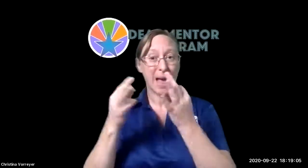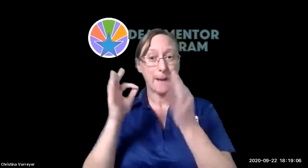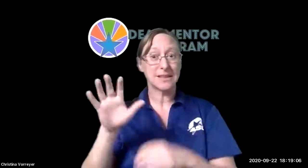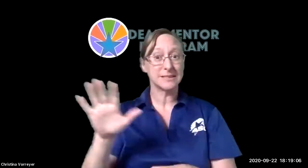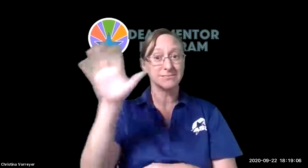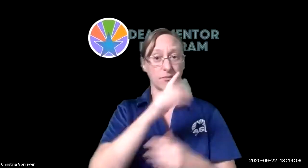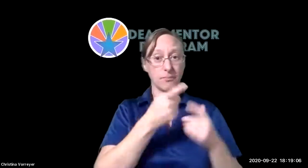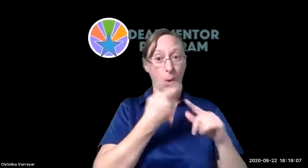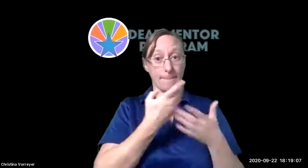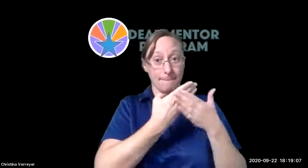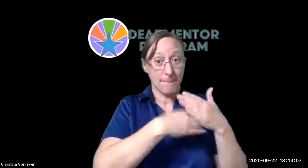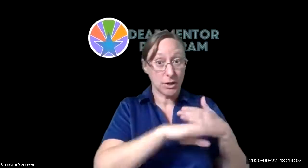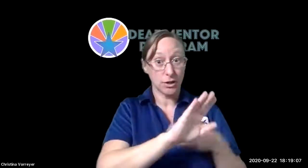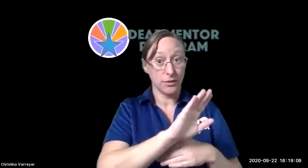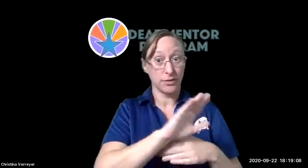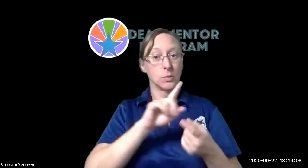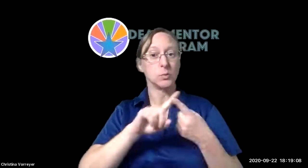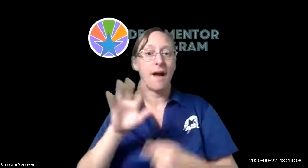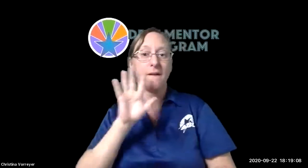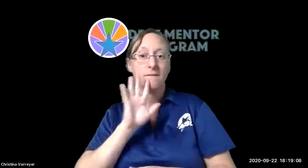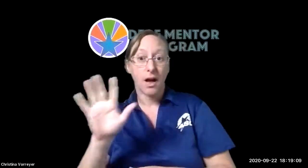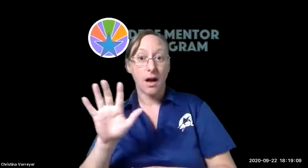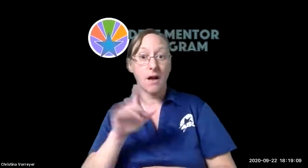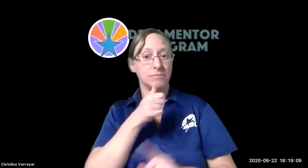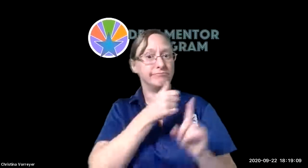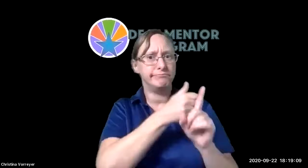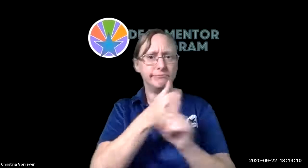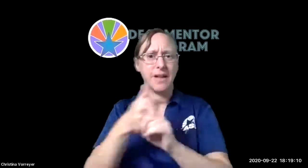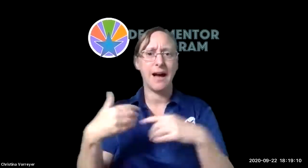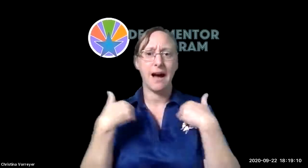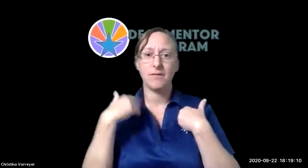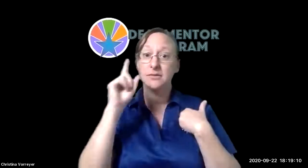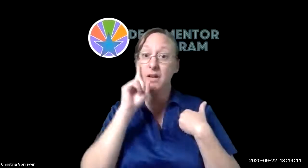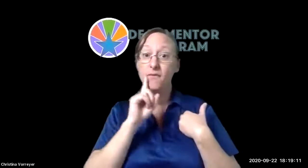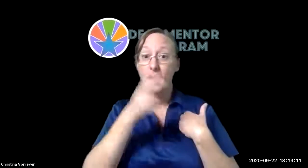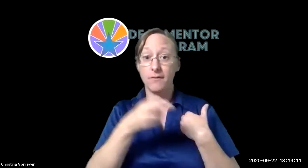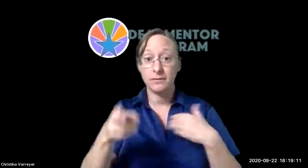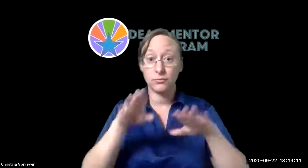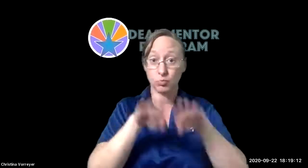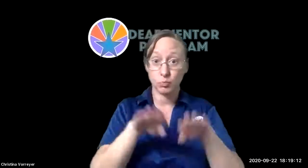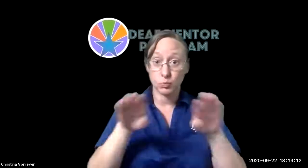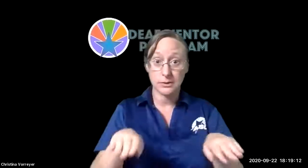and we're currently serving families all over arizona who have children that are